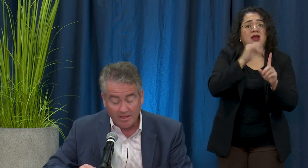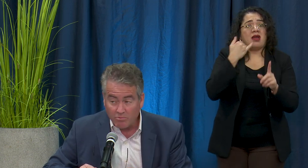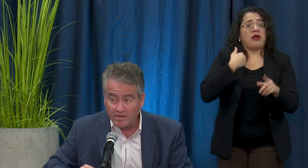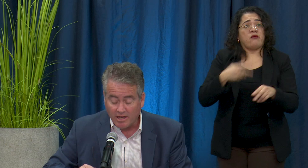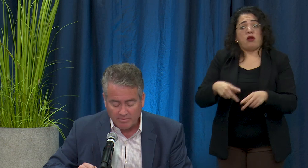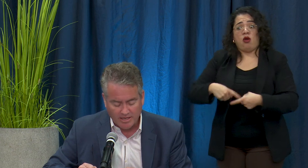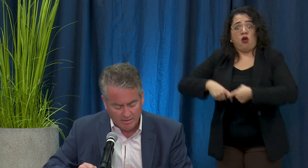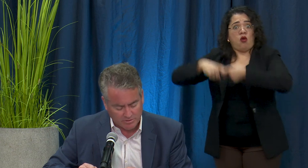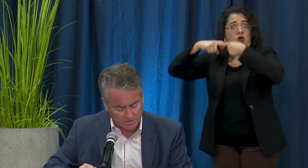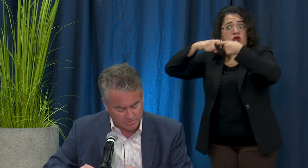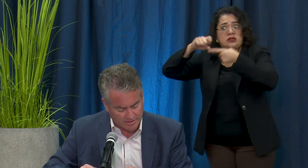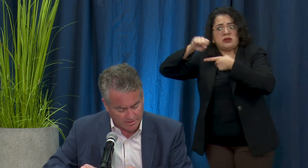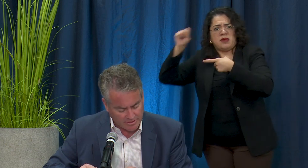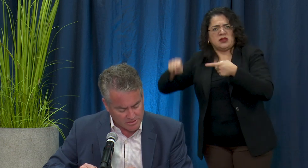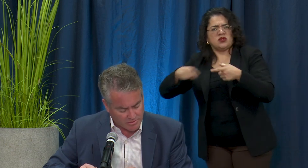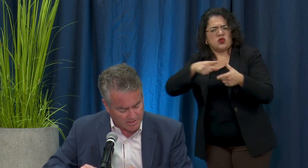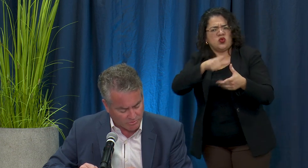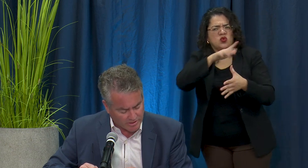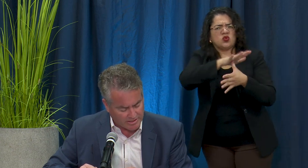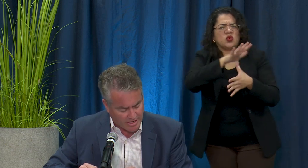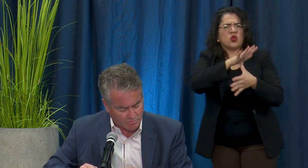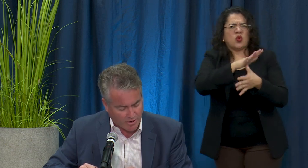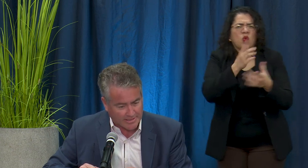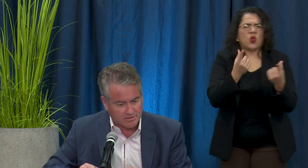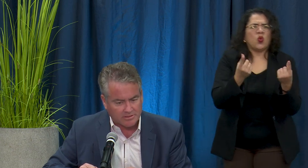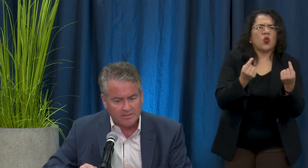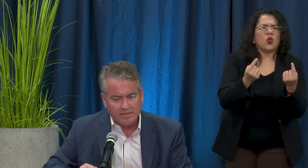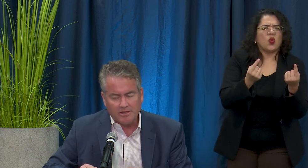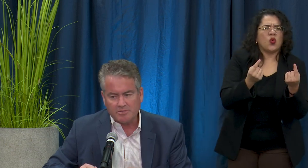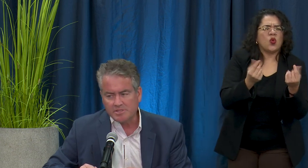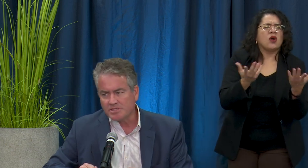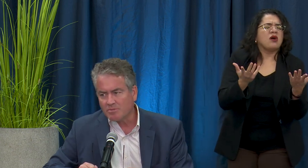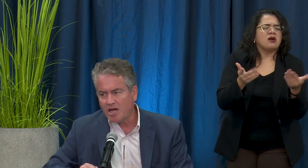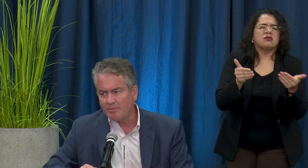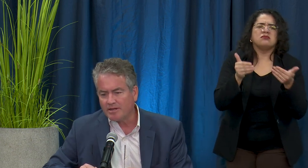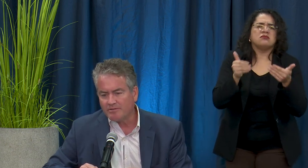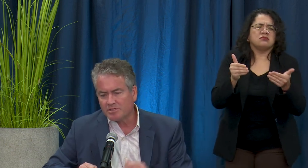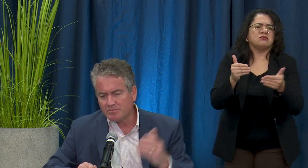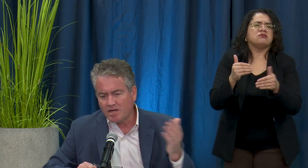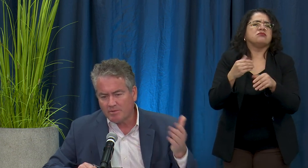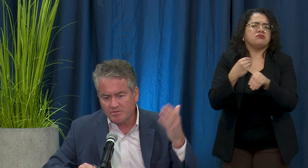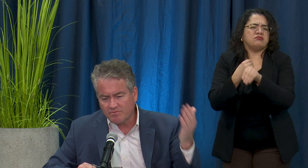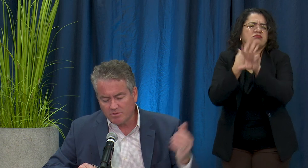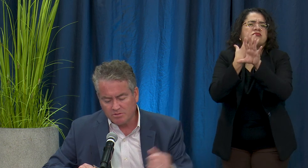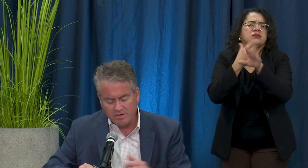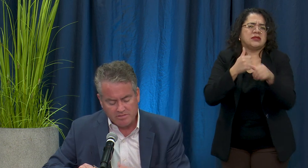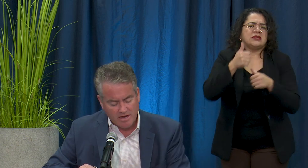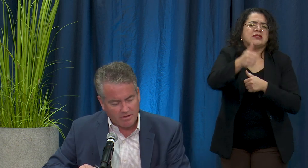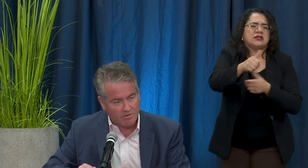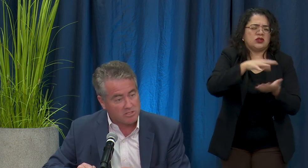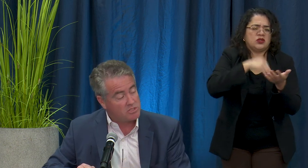they would not be able to do that. So again really not practical. There's been some comment, I've heard some comments from folks around town they want to see